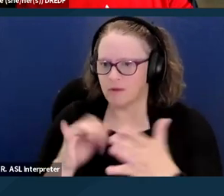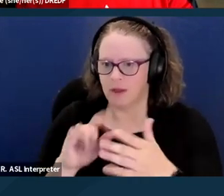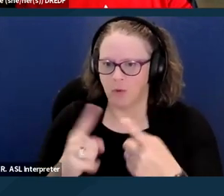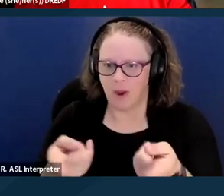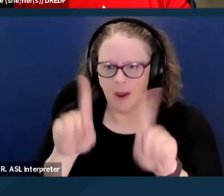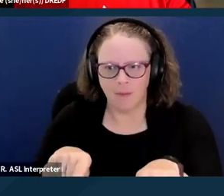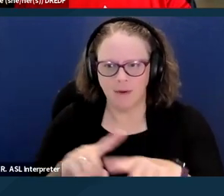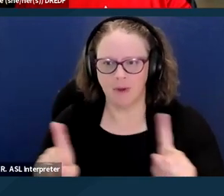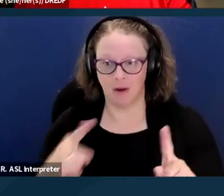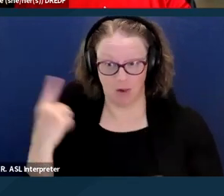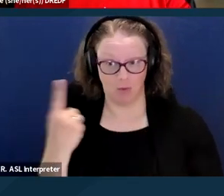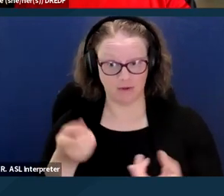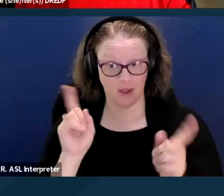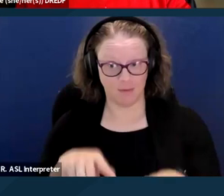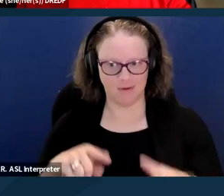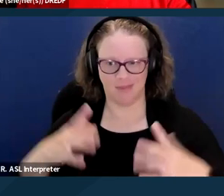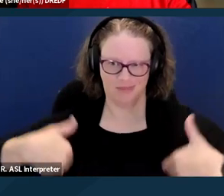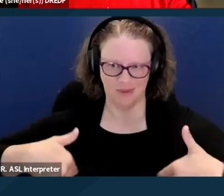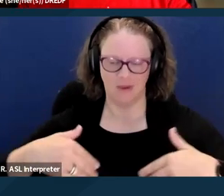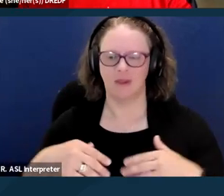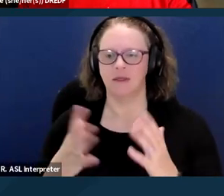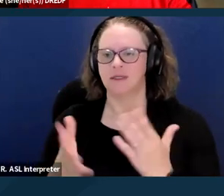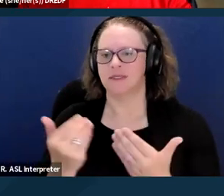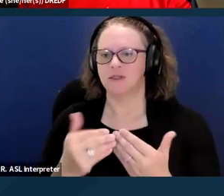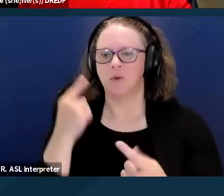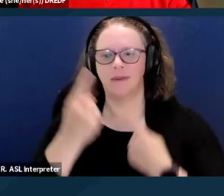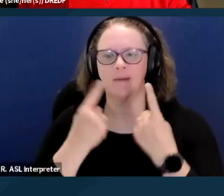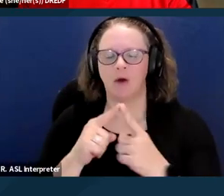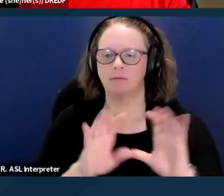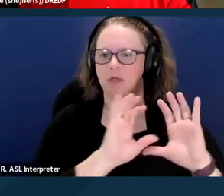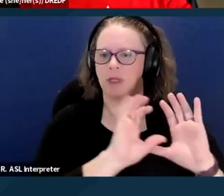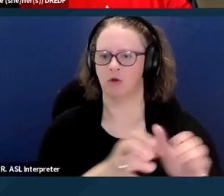It's interesting to think about categorization versus individualized assessment.